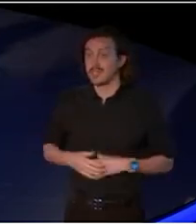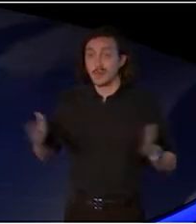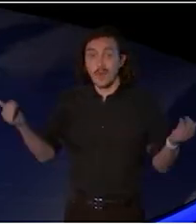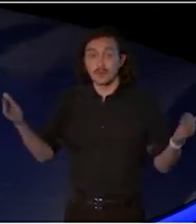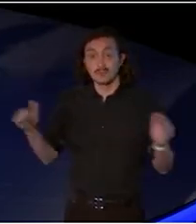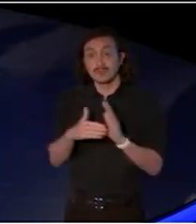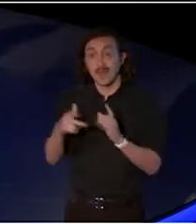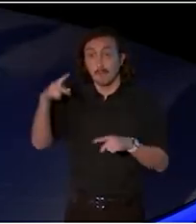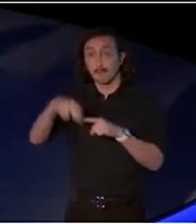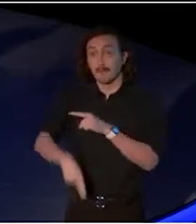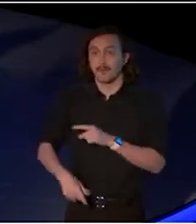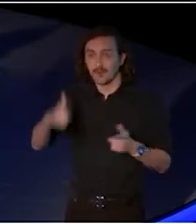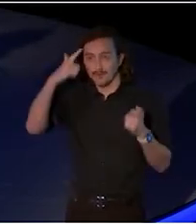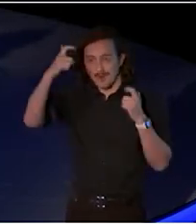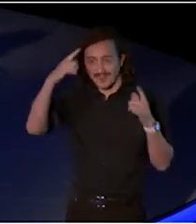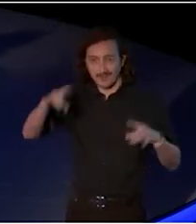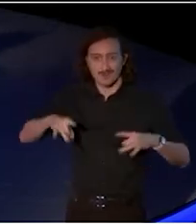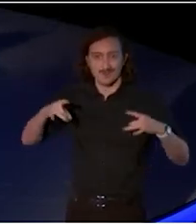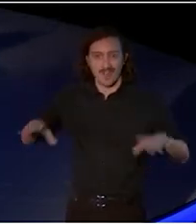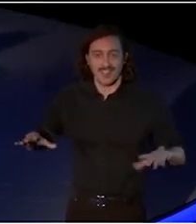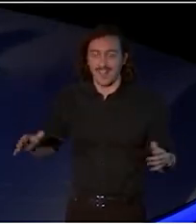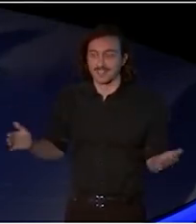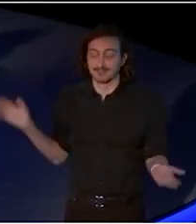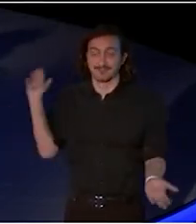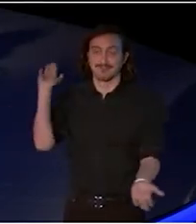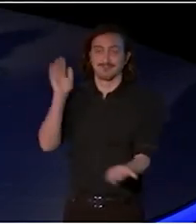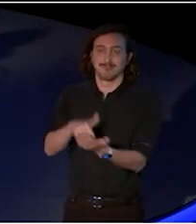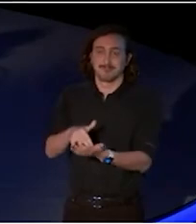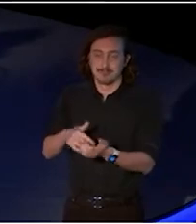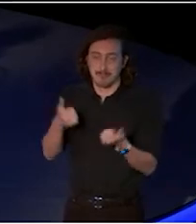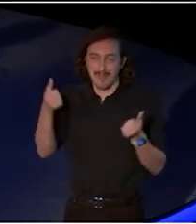We're here. Wow. It's fantastic.